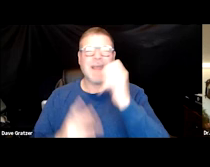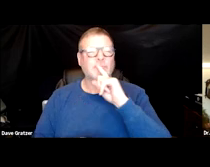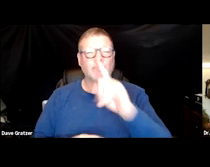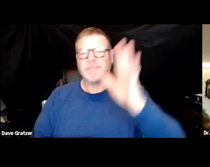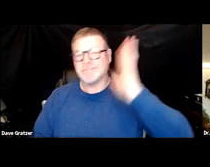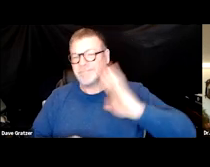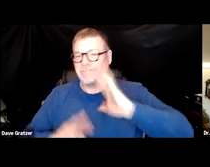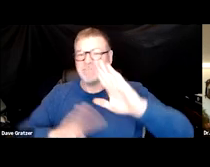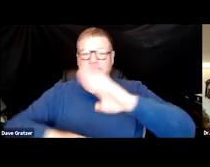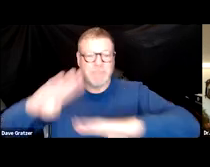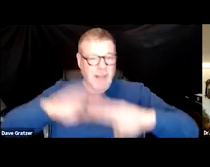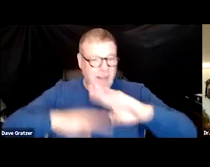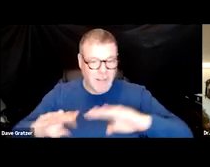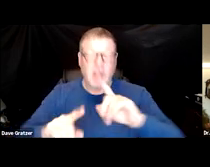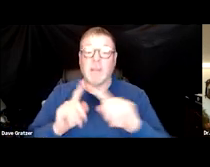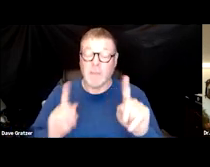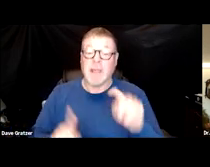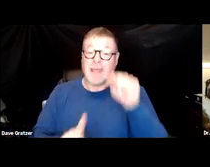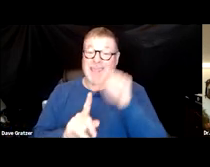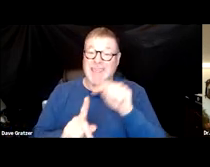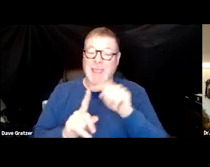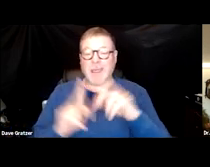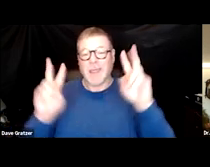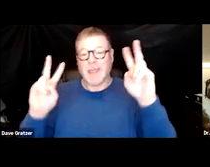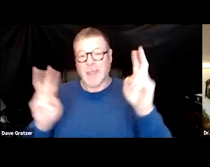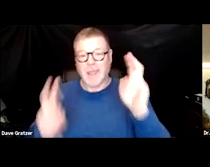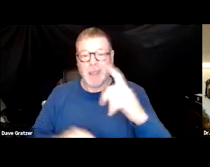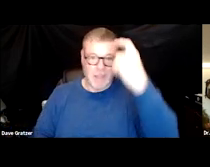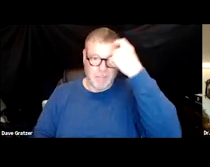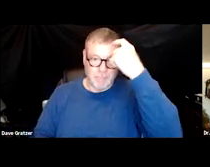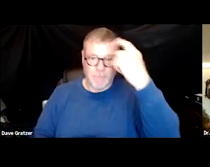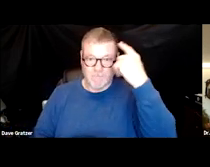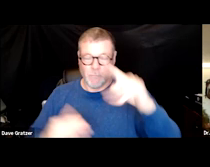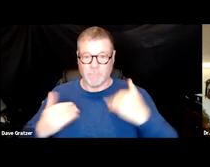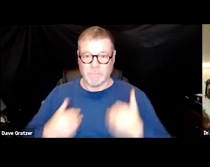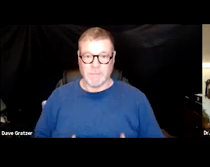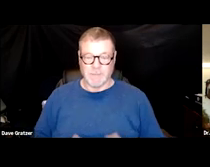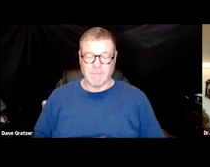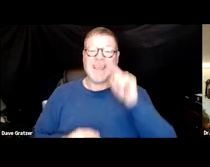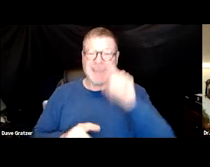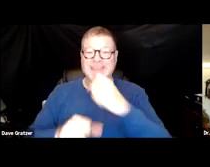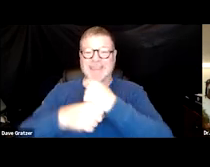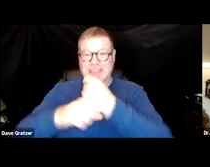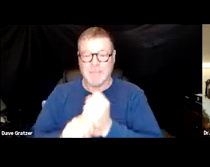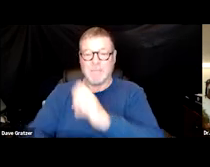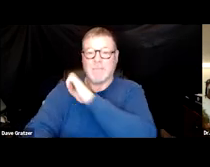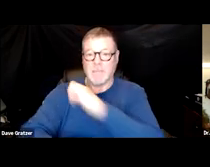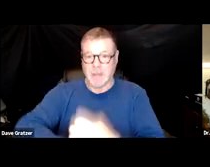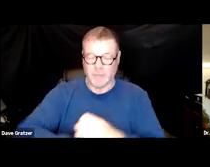But the mitochondria are the powerhouses for the body. They make energy and they, you know,